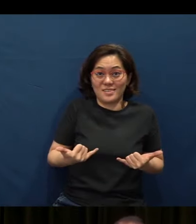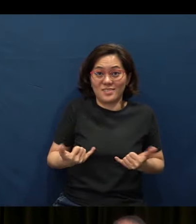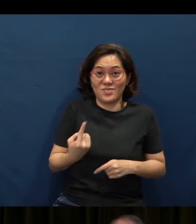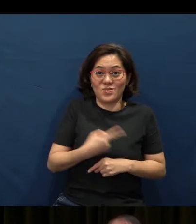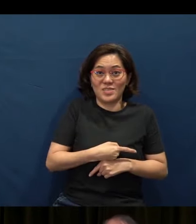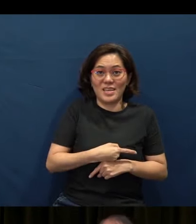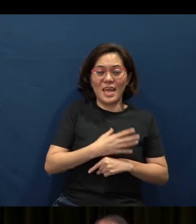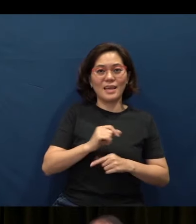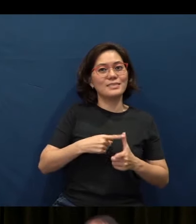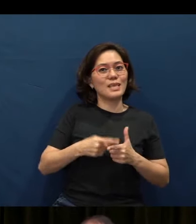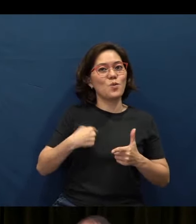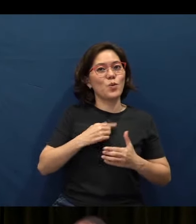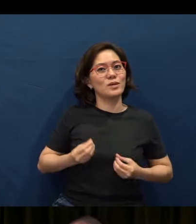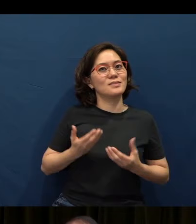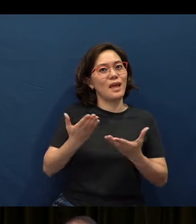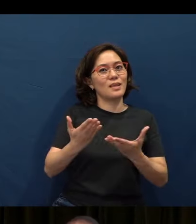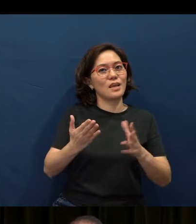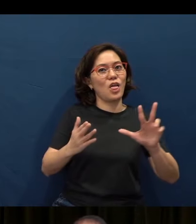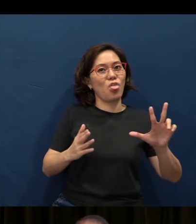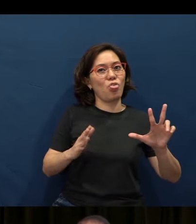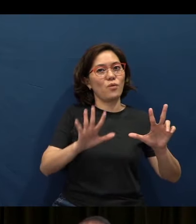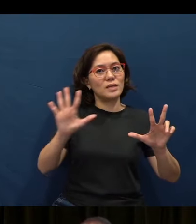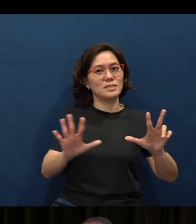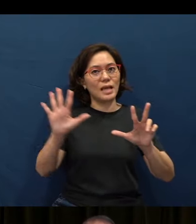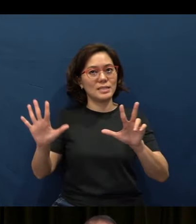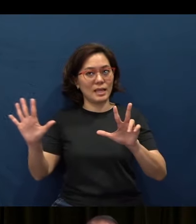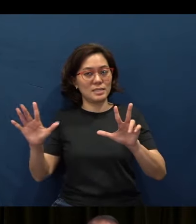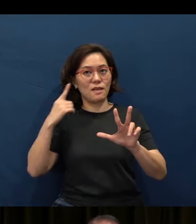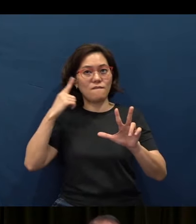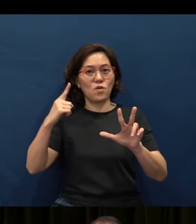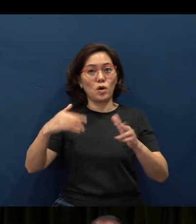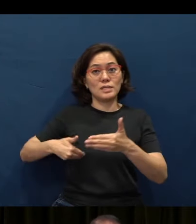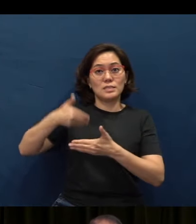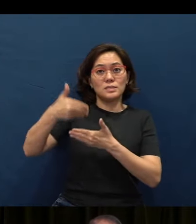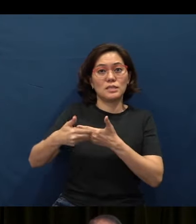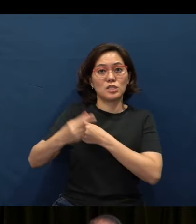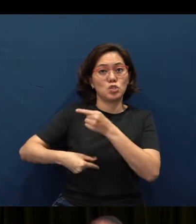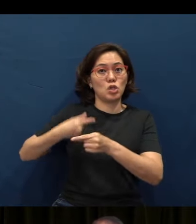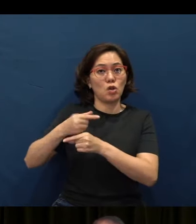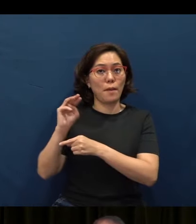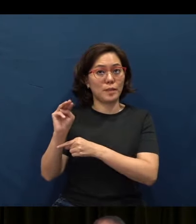And then we're going to dedicate three Sundays for the next Gen ministries, for them to be